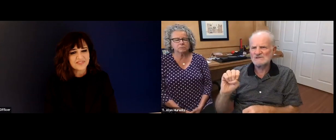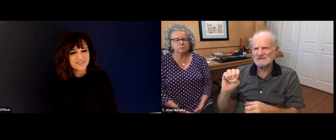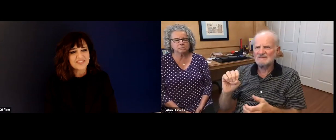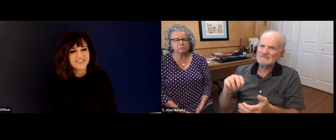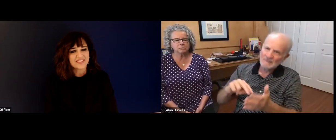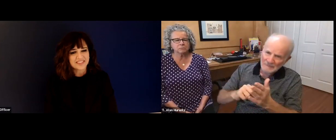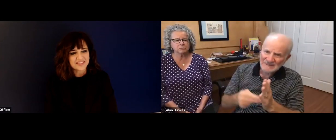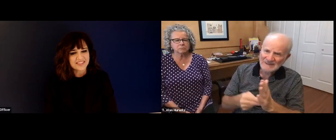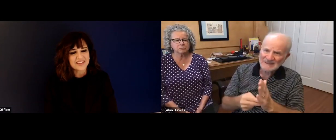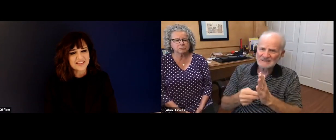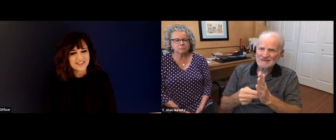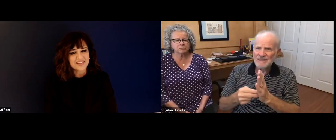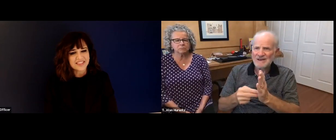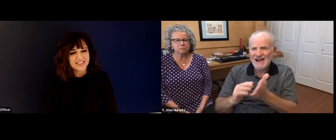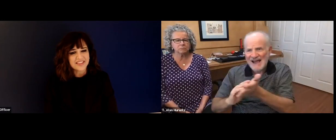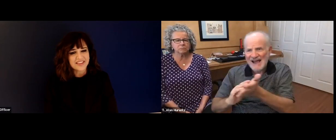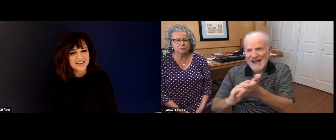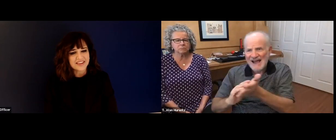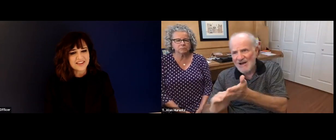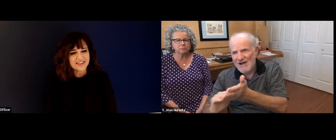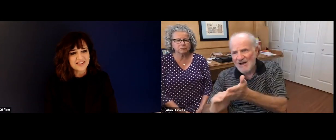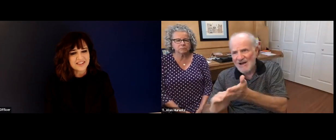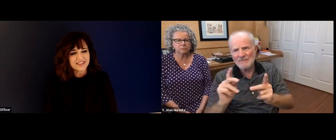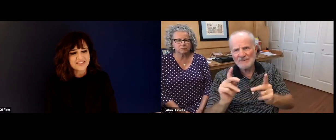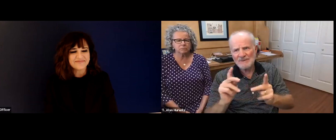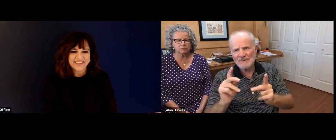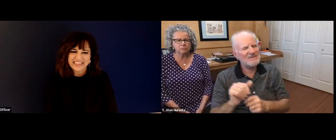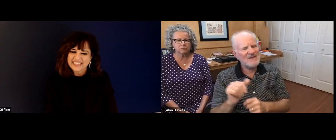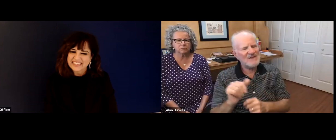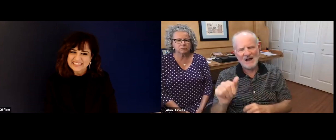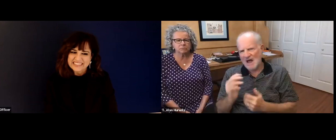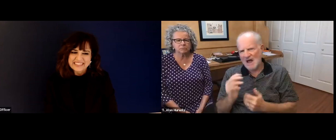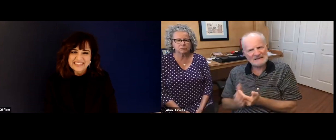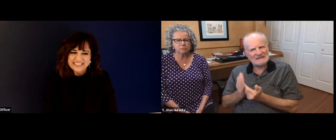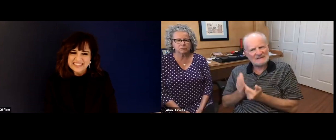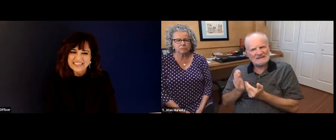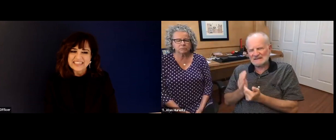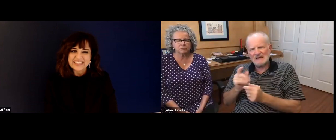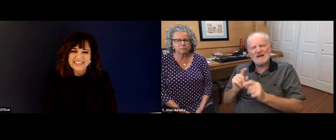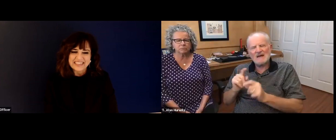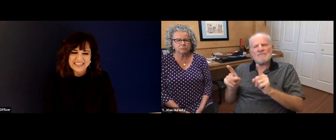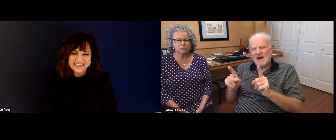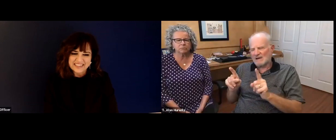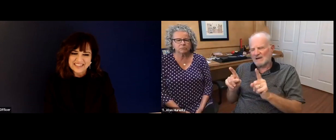very, very difficult decisions. is to reduce the workforce.